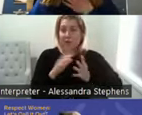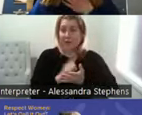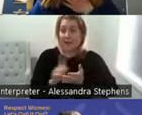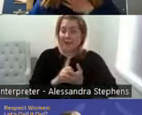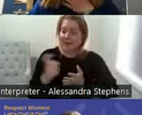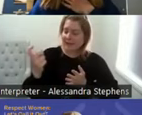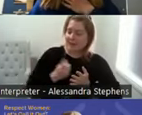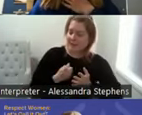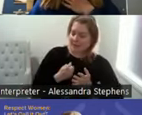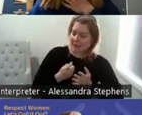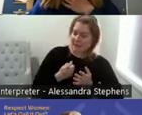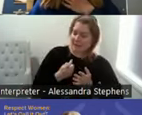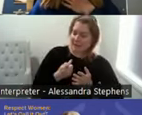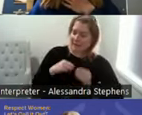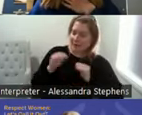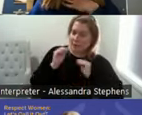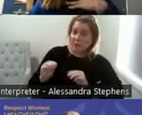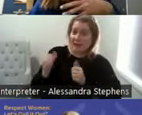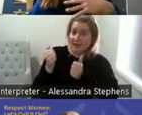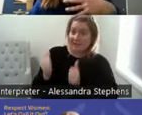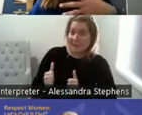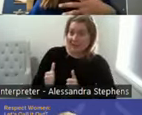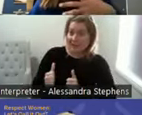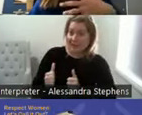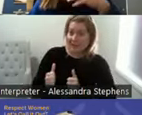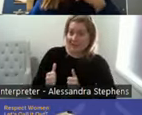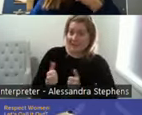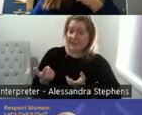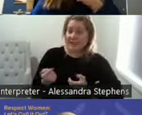I would never have picked up on a cue. Someone was asking me before they went